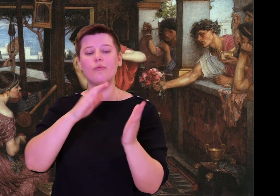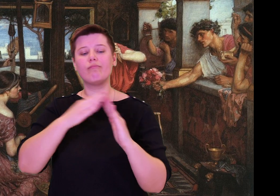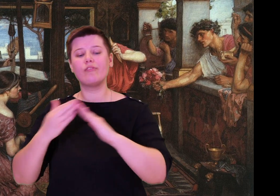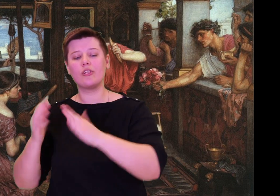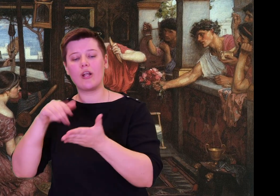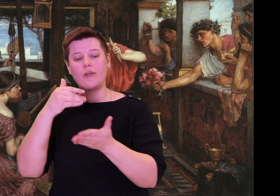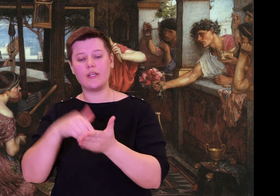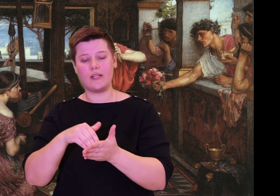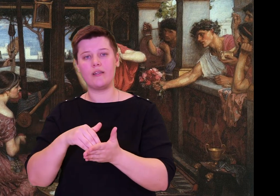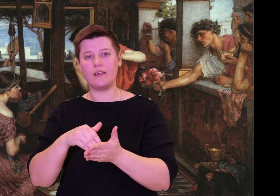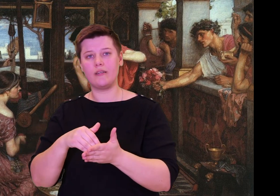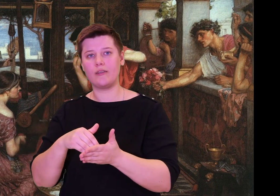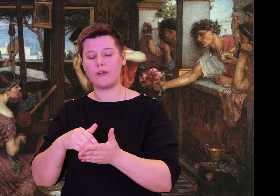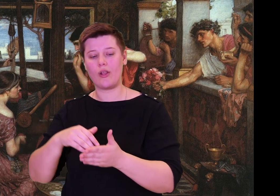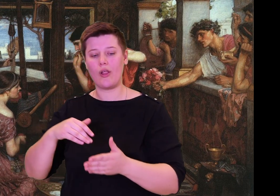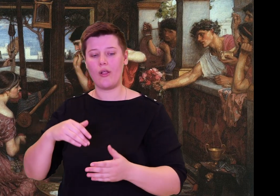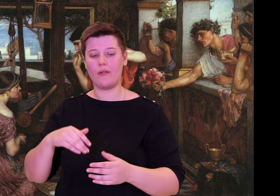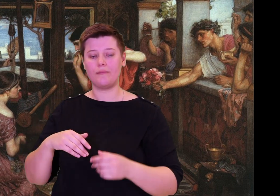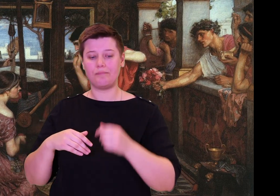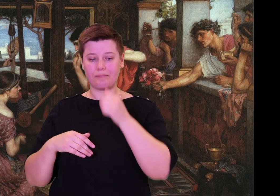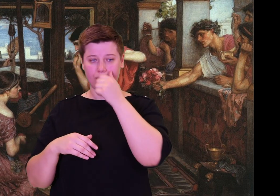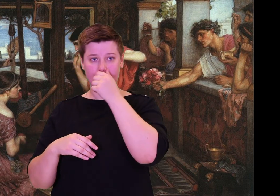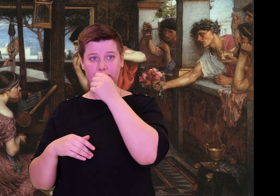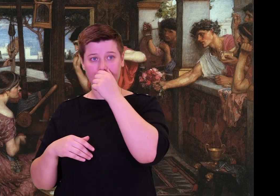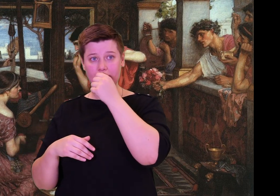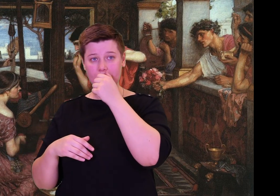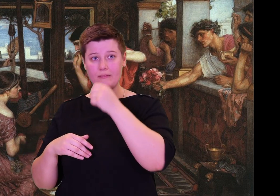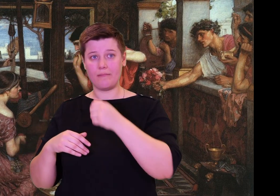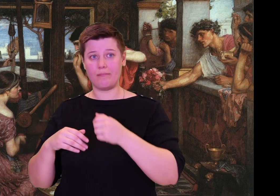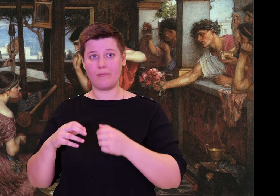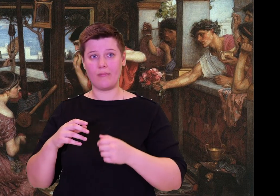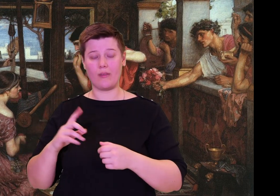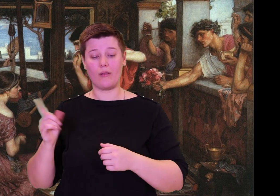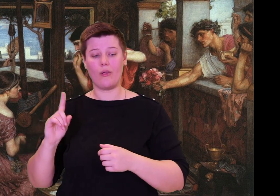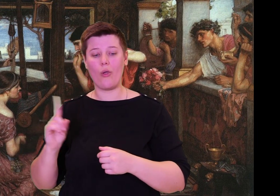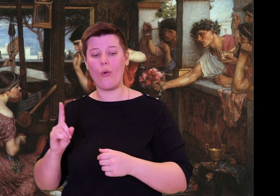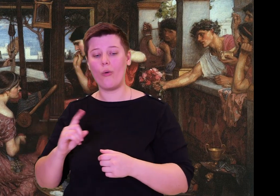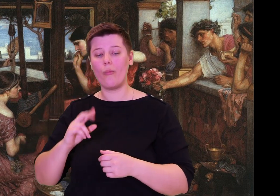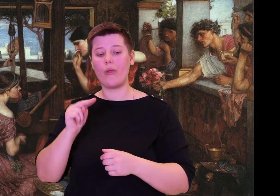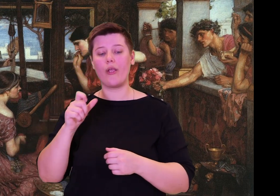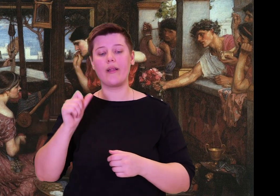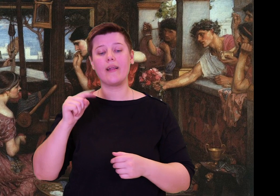Telemachus replied, "But Mentor, how can I